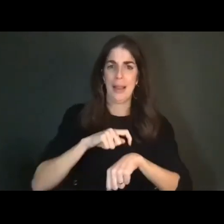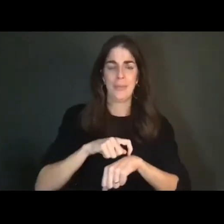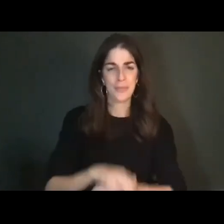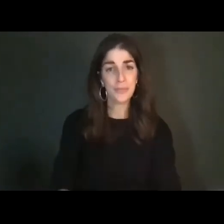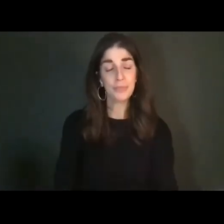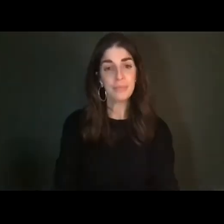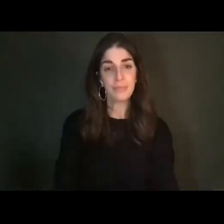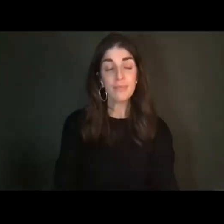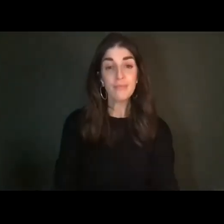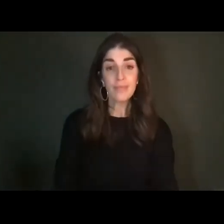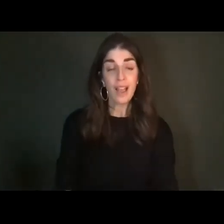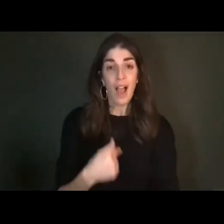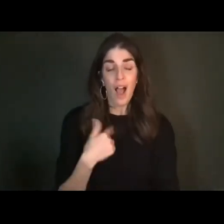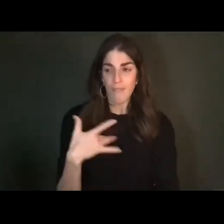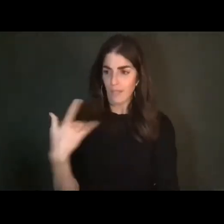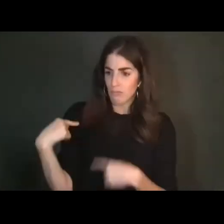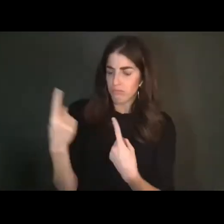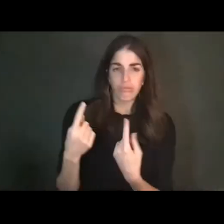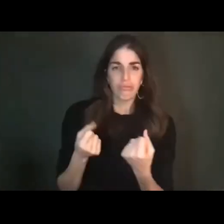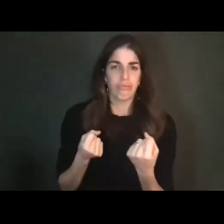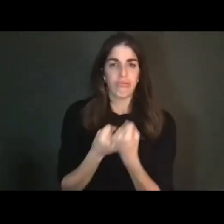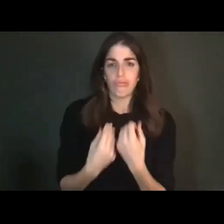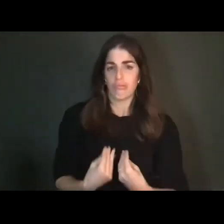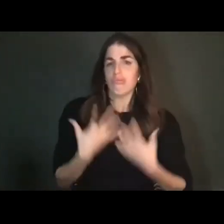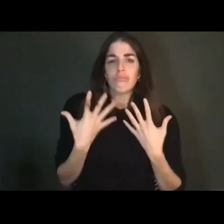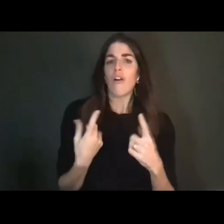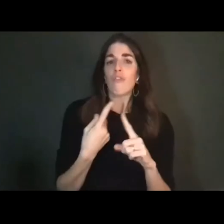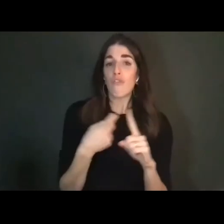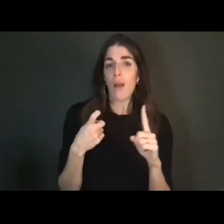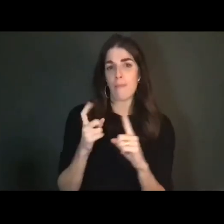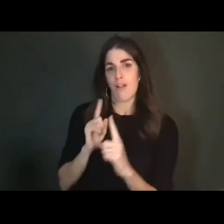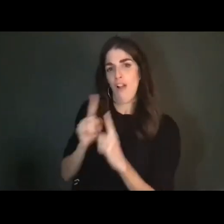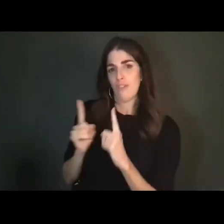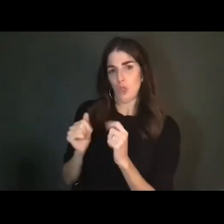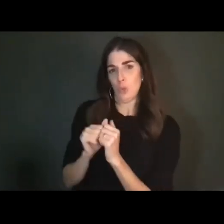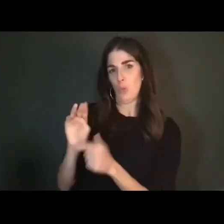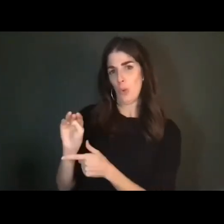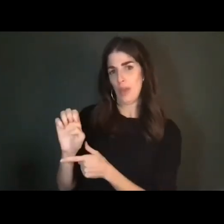along and found a lot in the conversations that Megan and I have already begun around